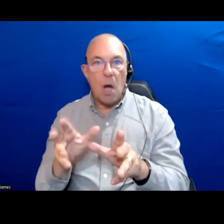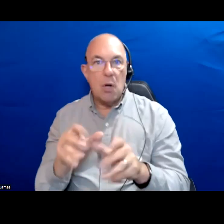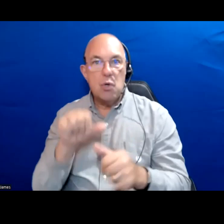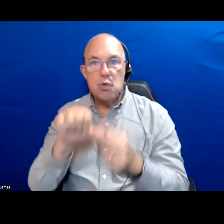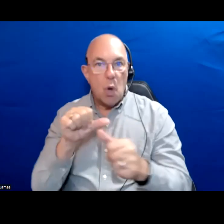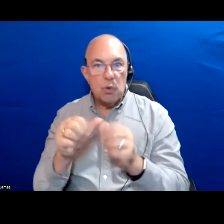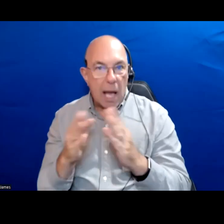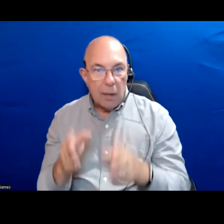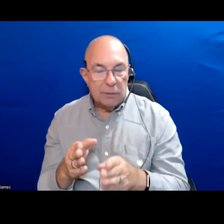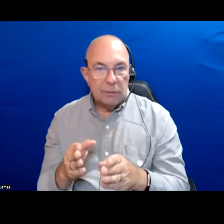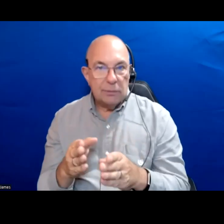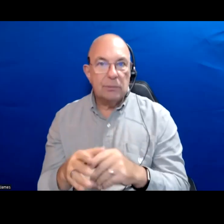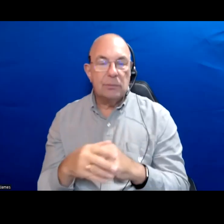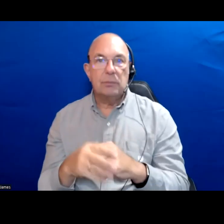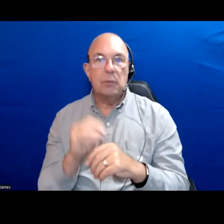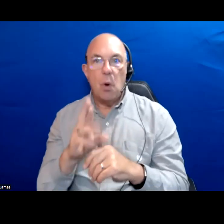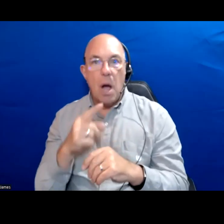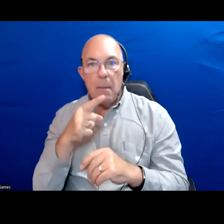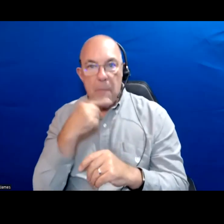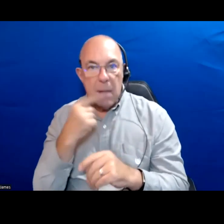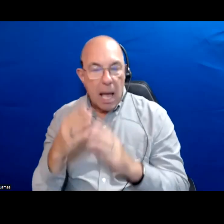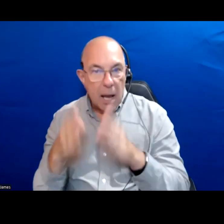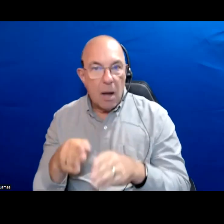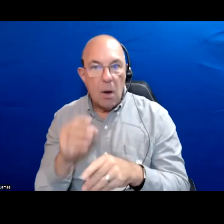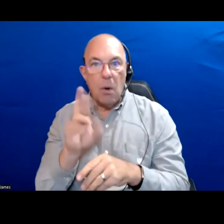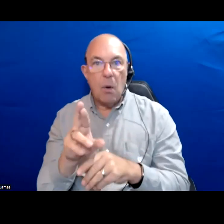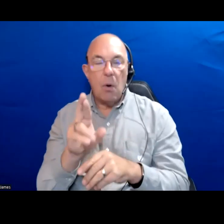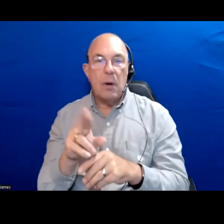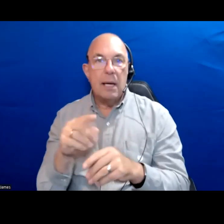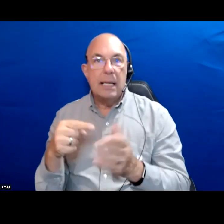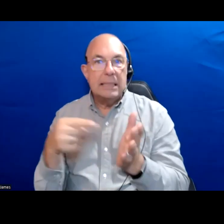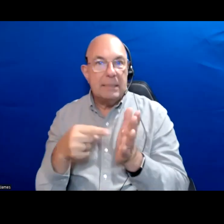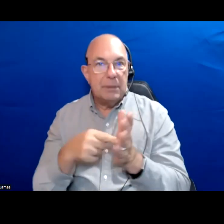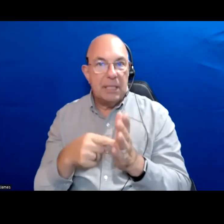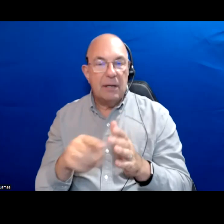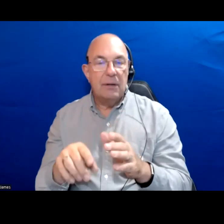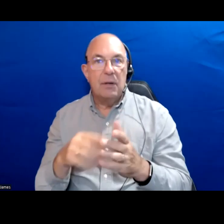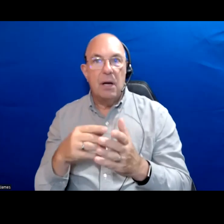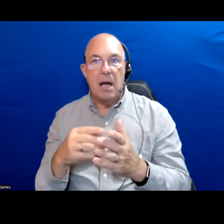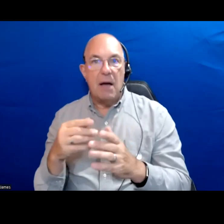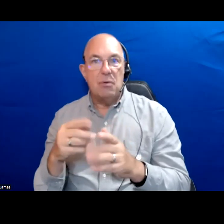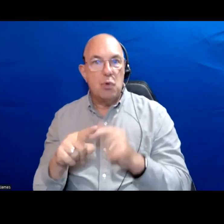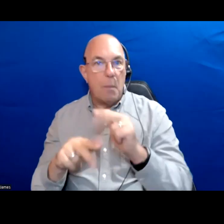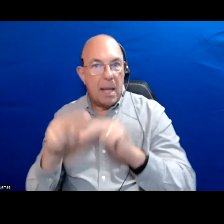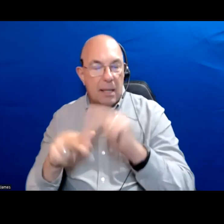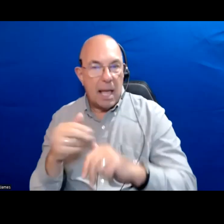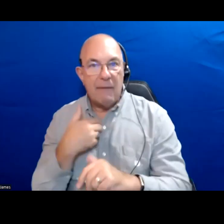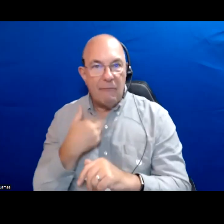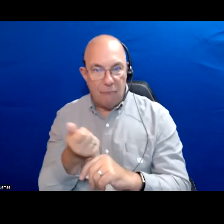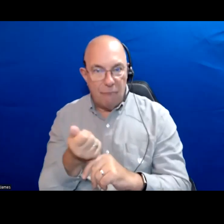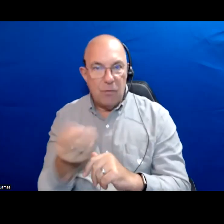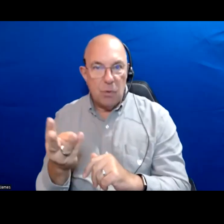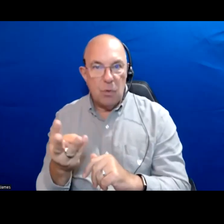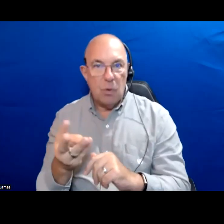or public housing or deeply affordable housing to be built we have a number of counselors